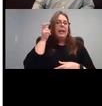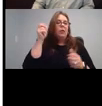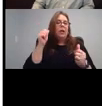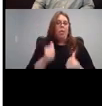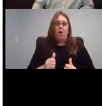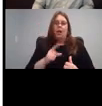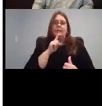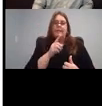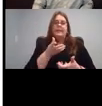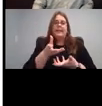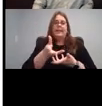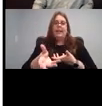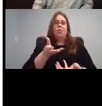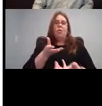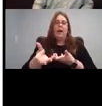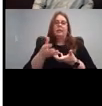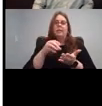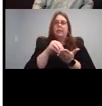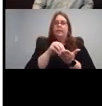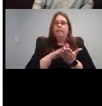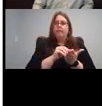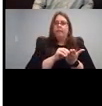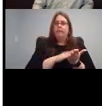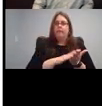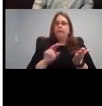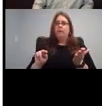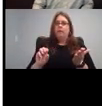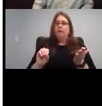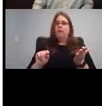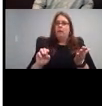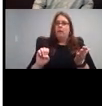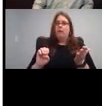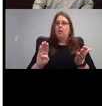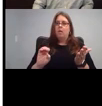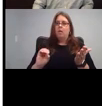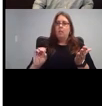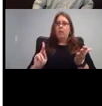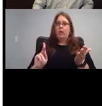interactive notebook for families with four families with